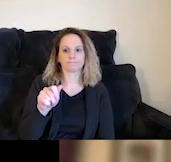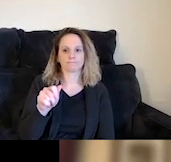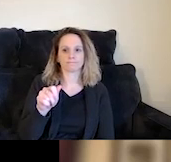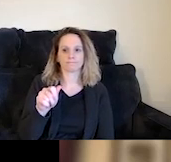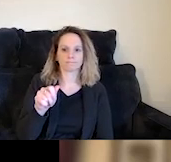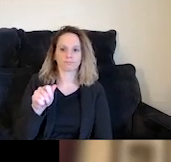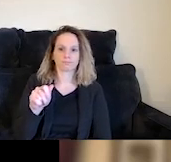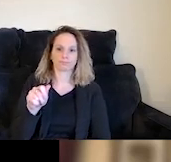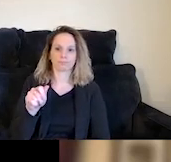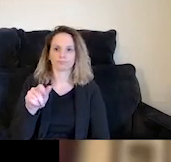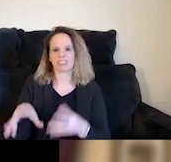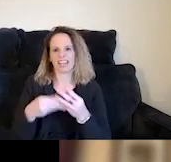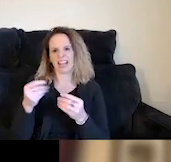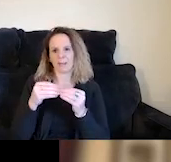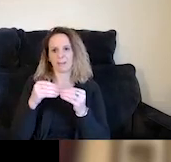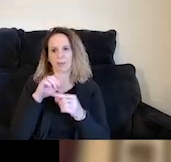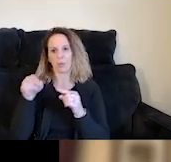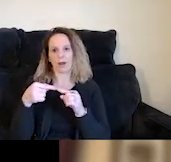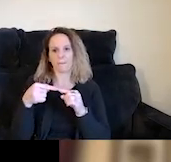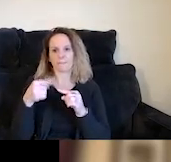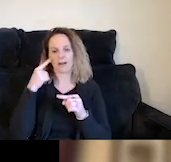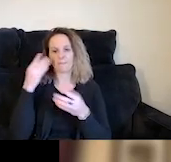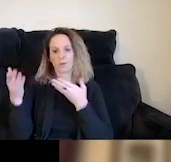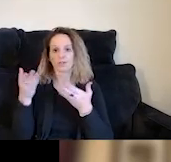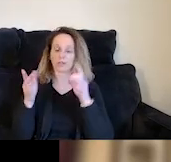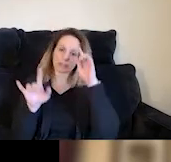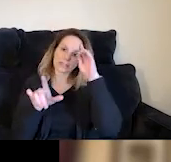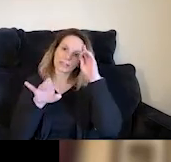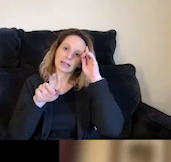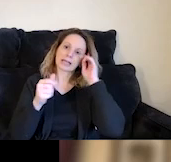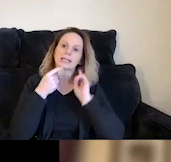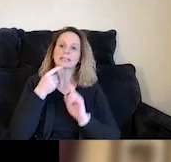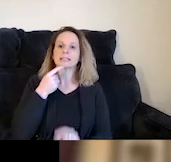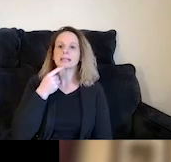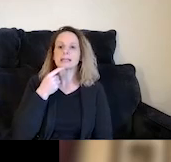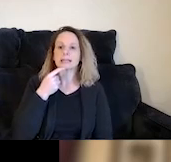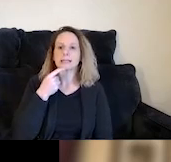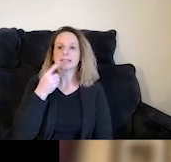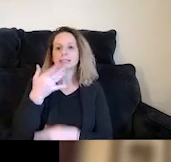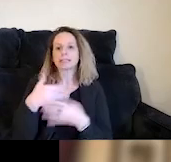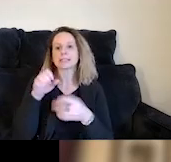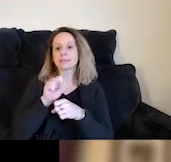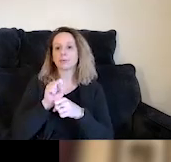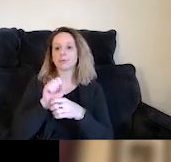Just to add on a little bit more too about in terms of our services there. Leila was saying there at the end that some of the work that we do has to do with the arts